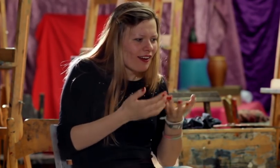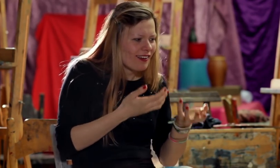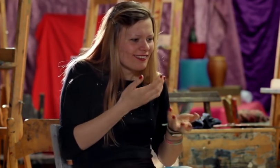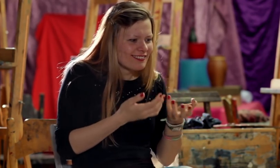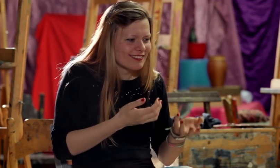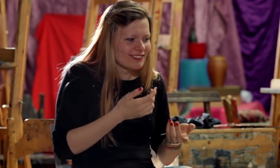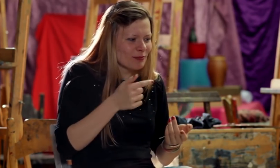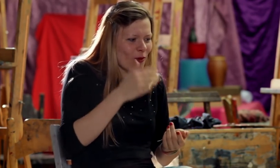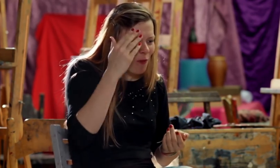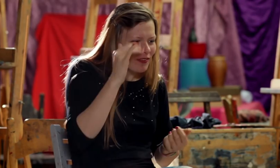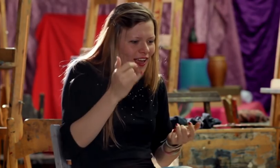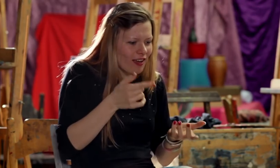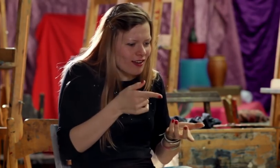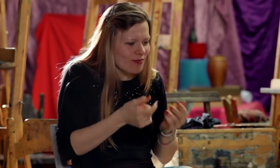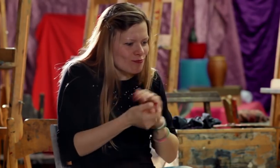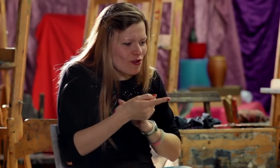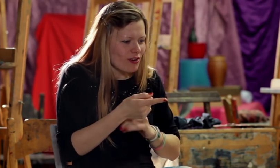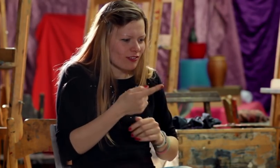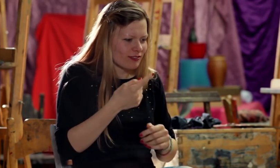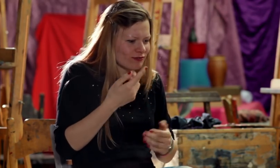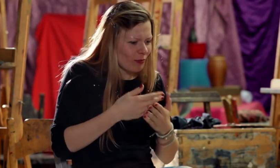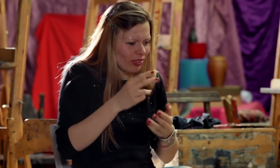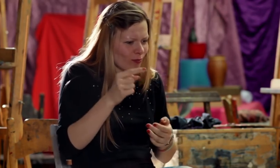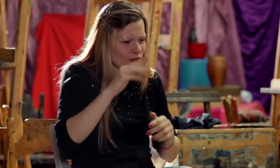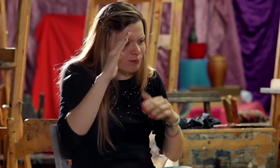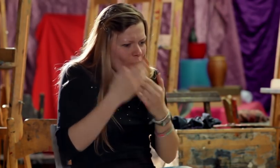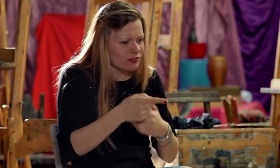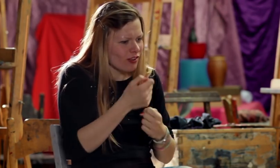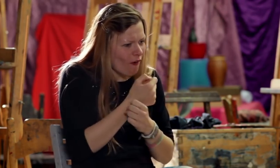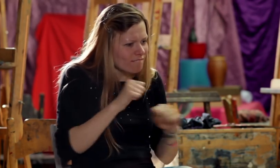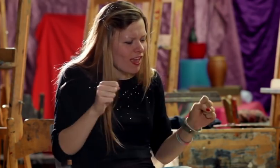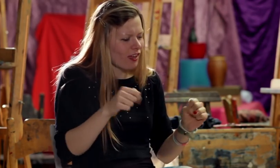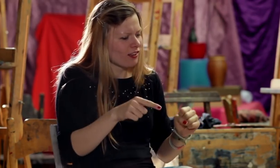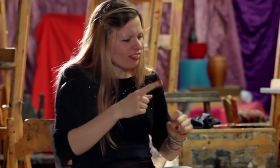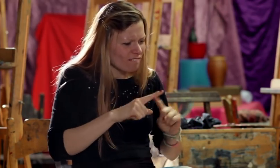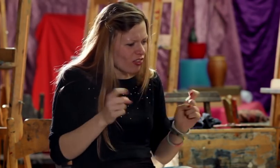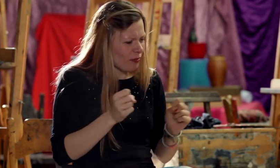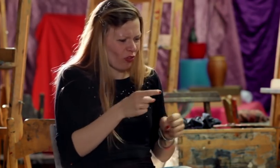You need to know how to manage, you need to learn about that, you cant be afraid, you have to be brave.